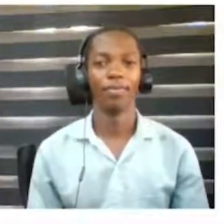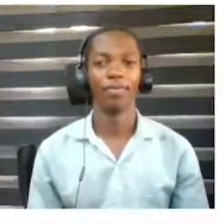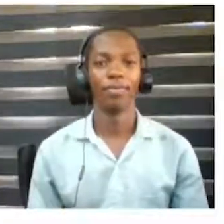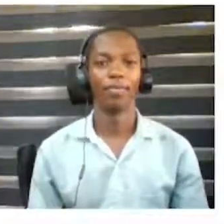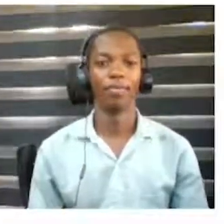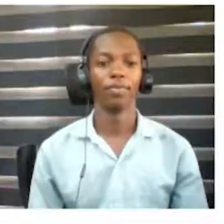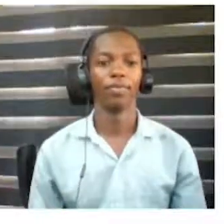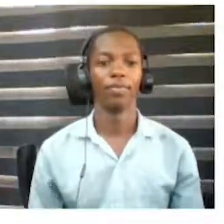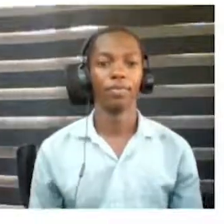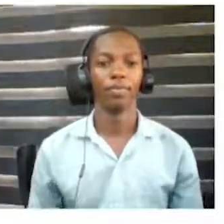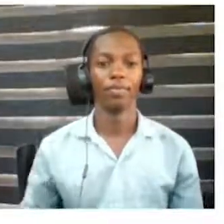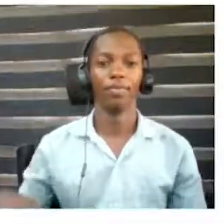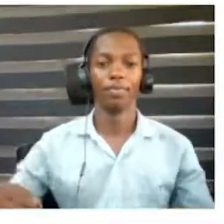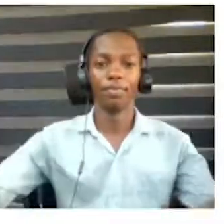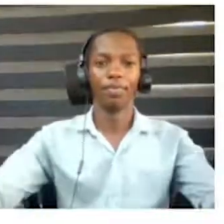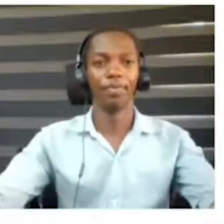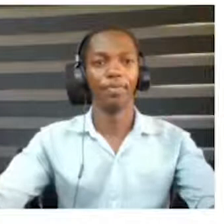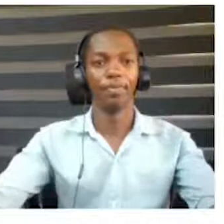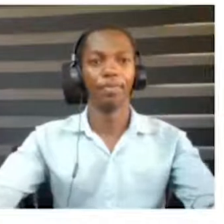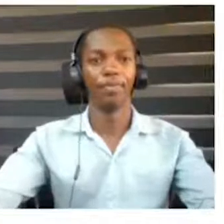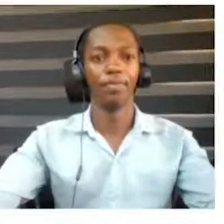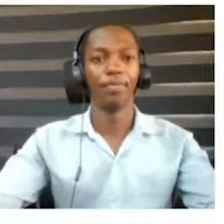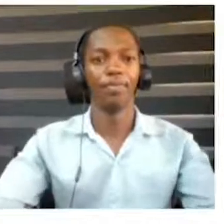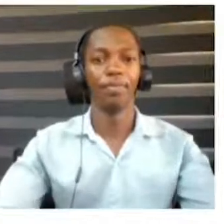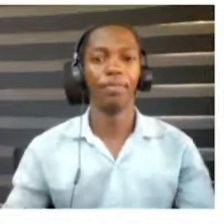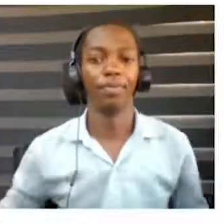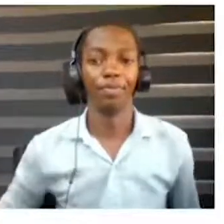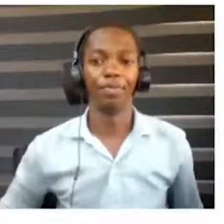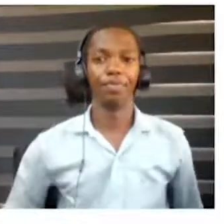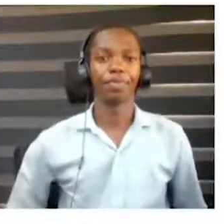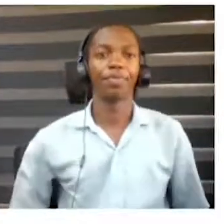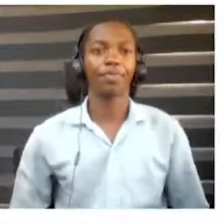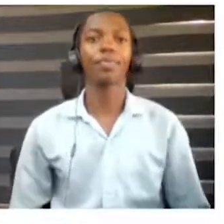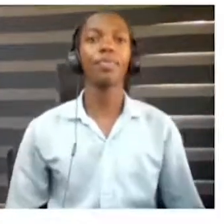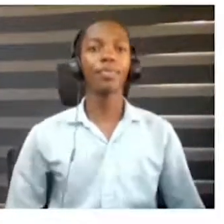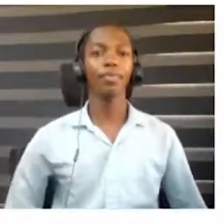latest innovations. Hi.